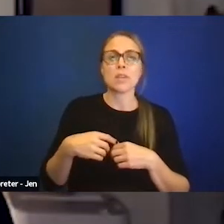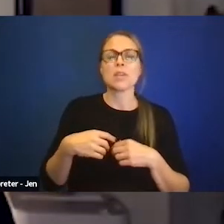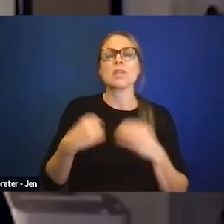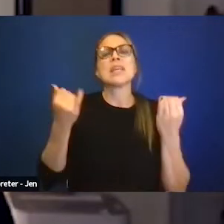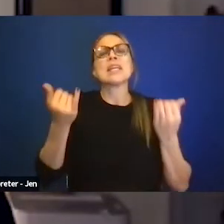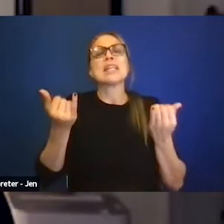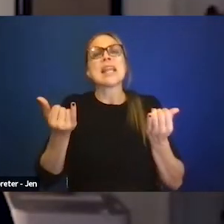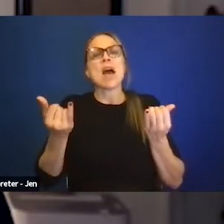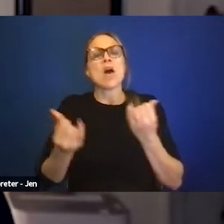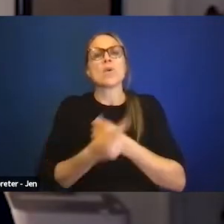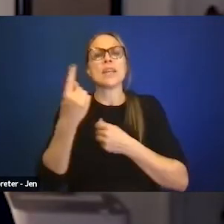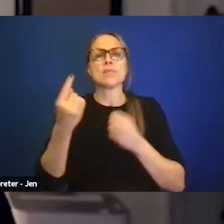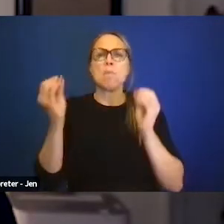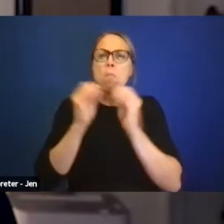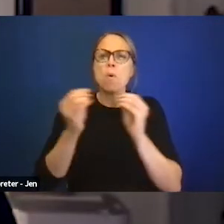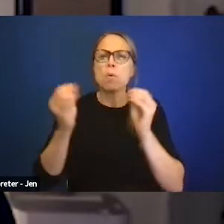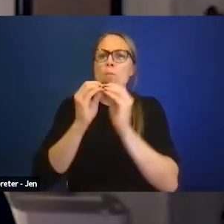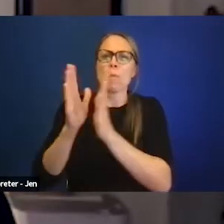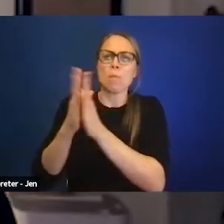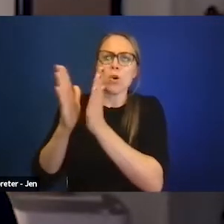that are really diverse books for younger readers